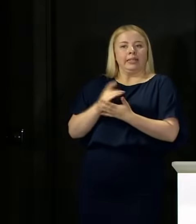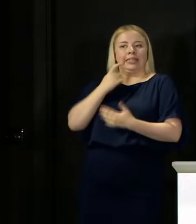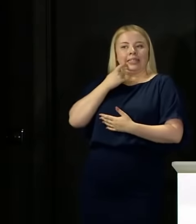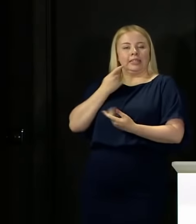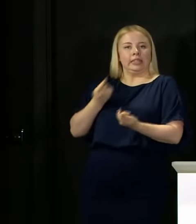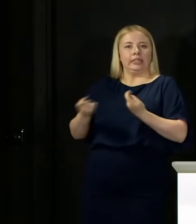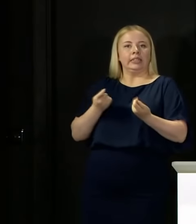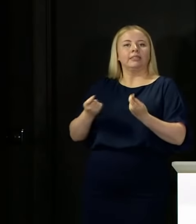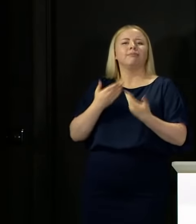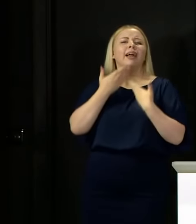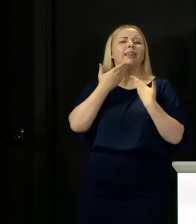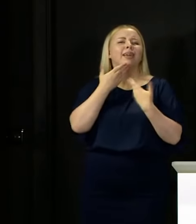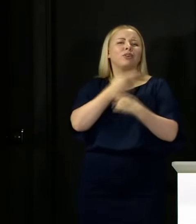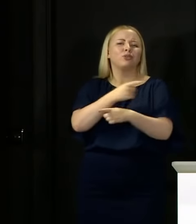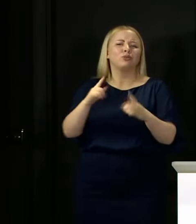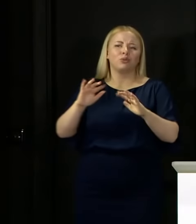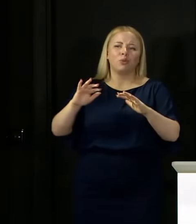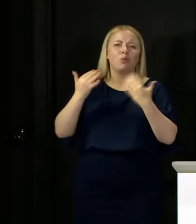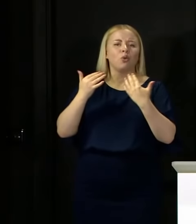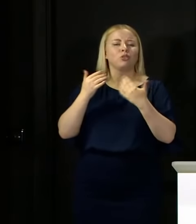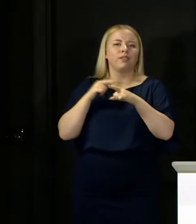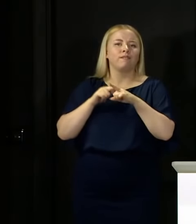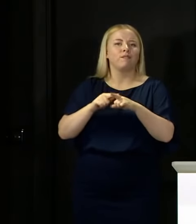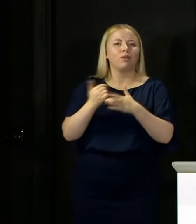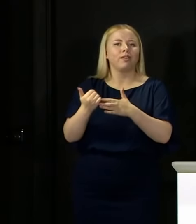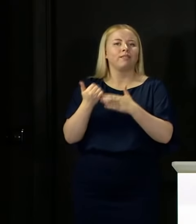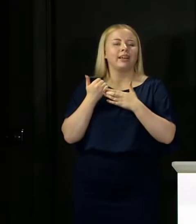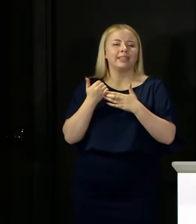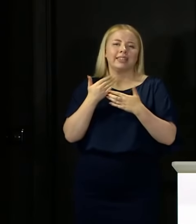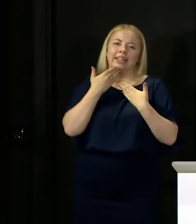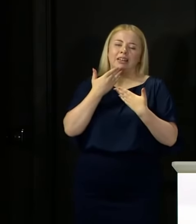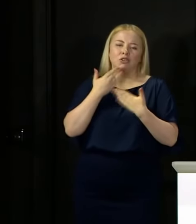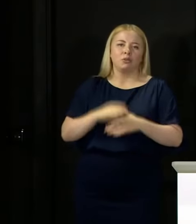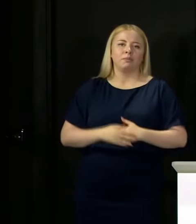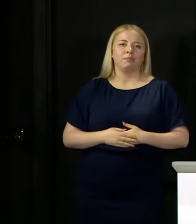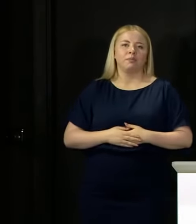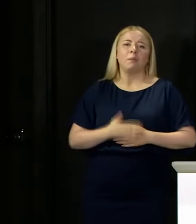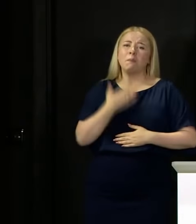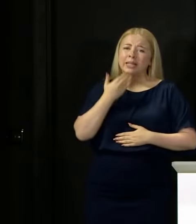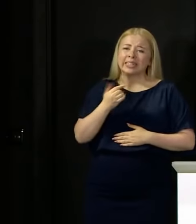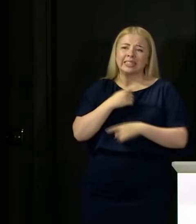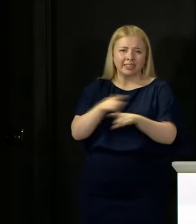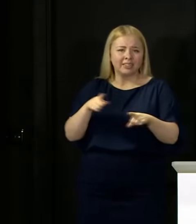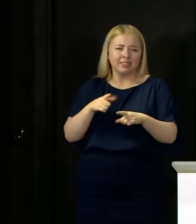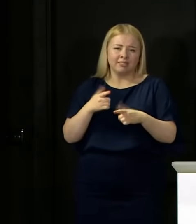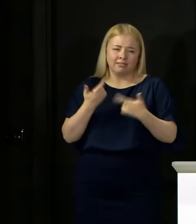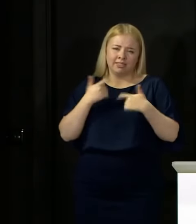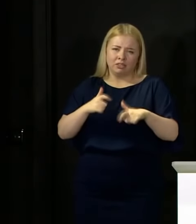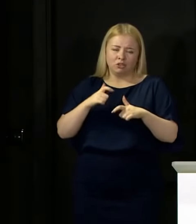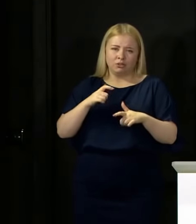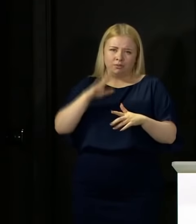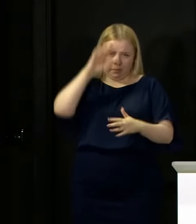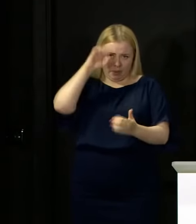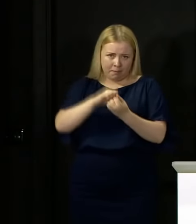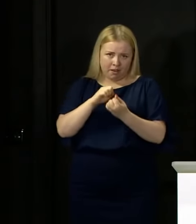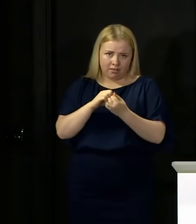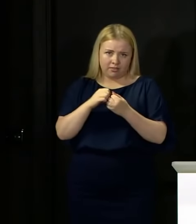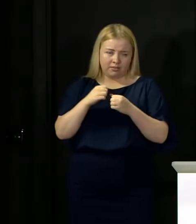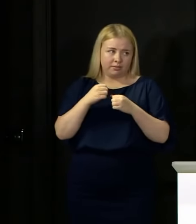So my thanks to everybody who continues to follow that advice. If you haven't been doing so, can I appeal to you to maybe tighten up in the future.